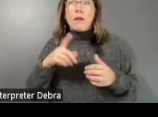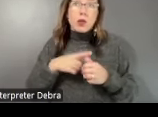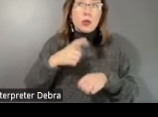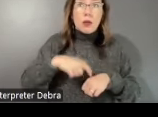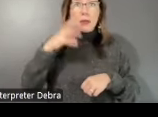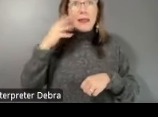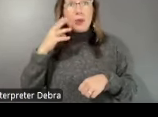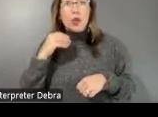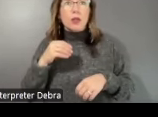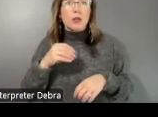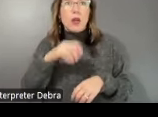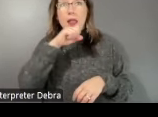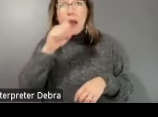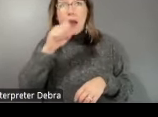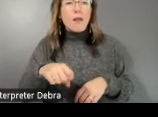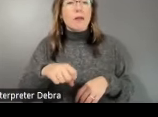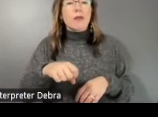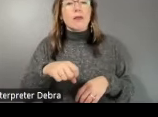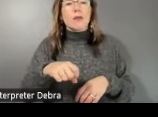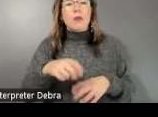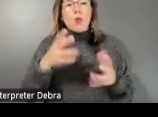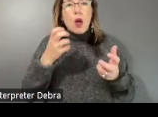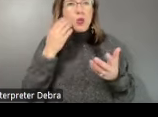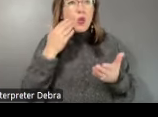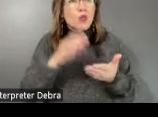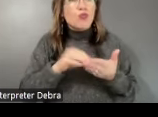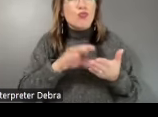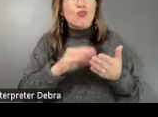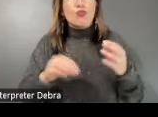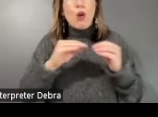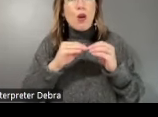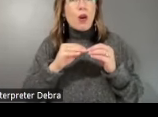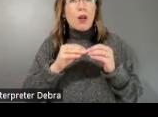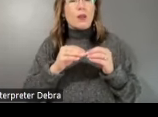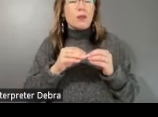something like this. I loved it. I would love to know more about it, which is the greatest reward